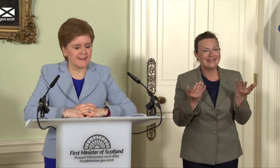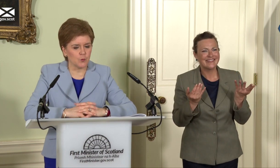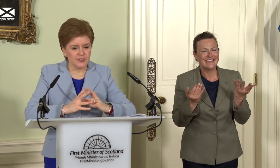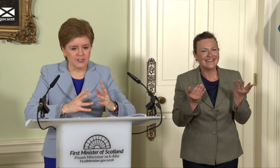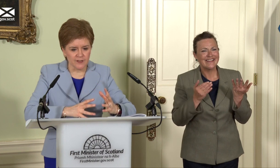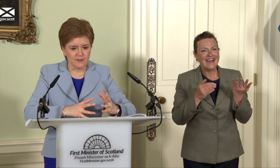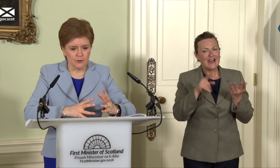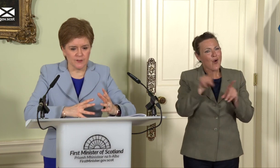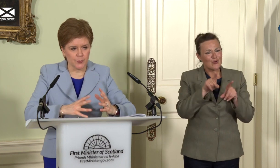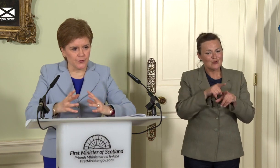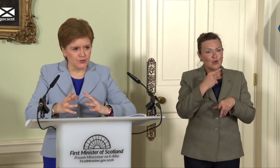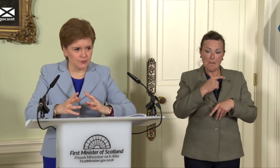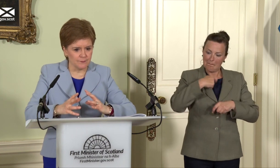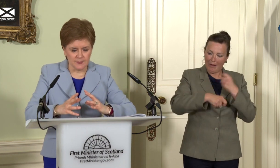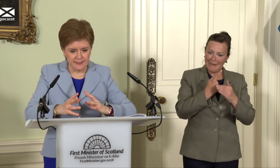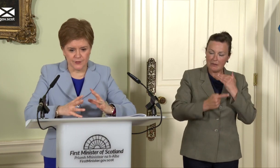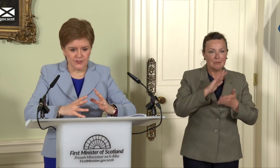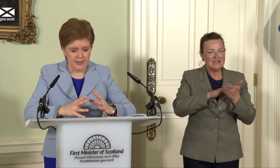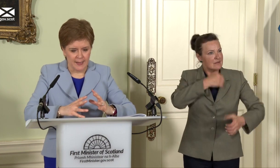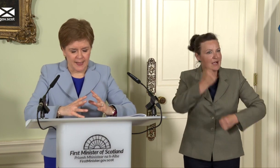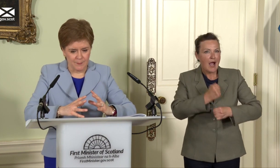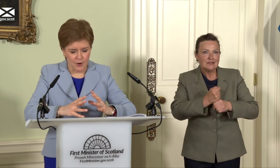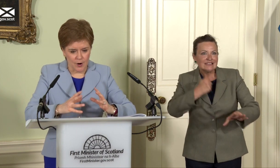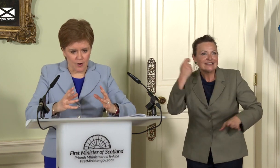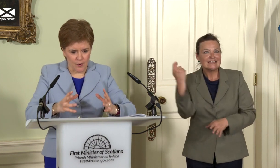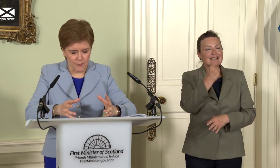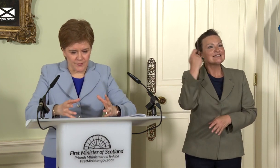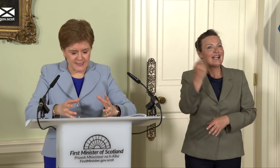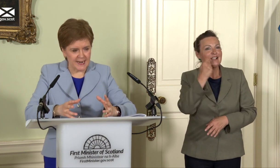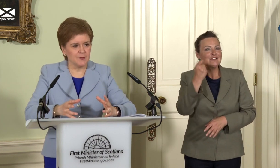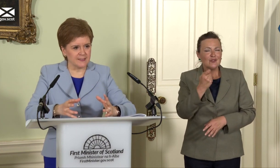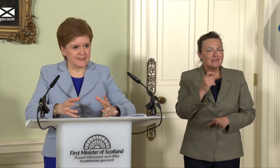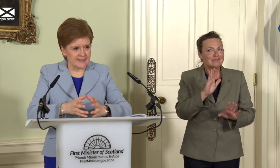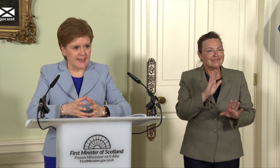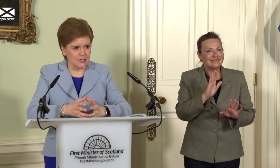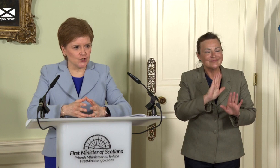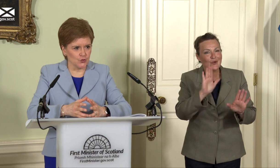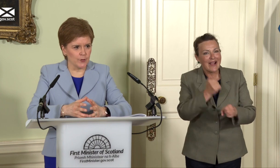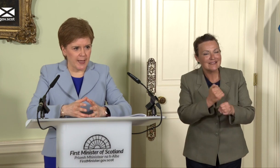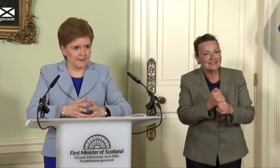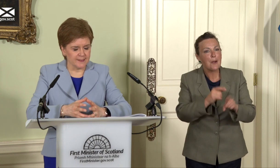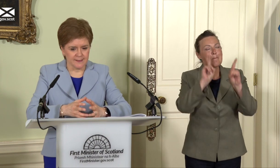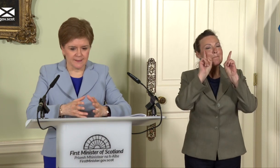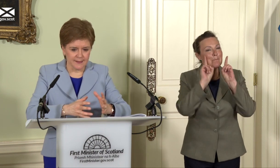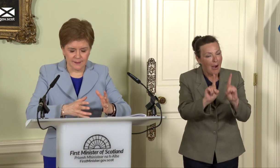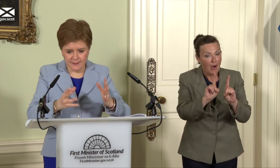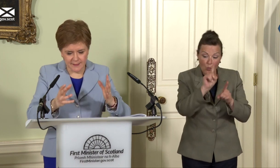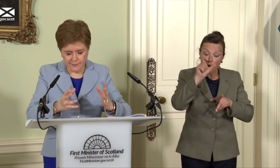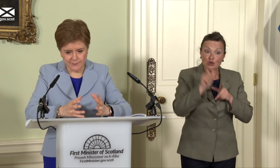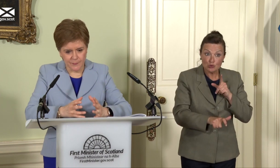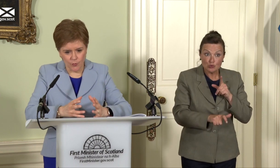What it does do is put the levers that determine success into your own hands, and like all of us,